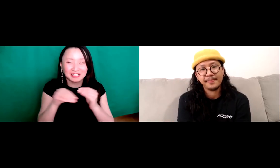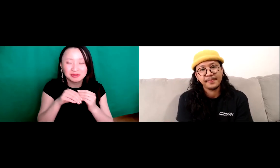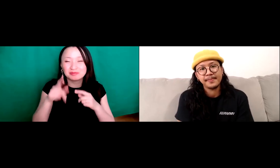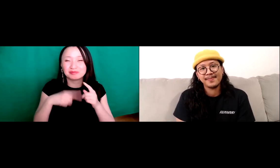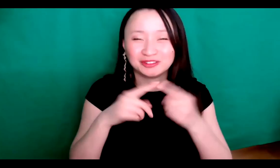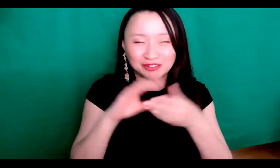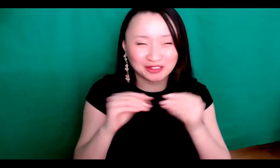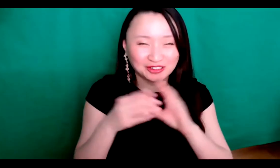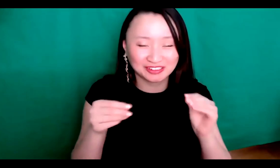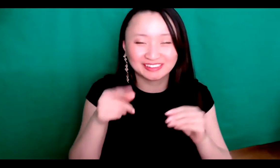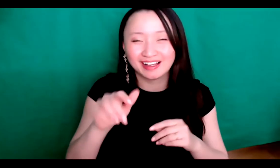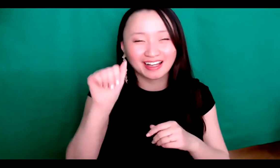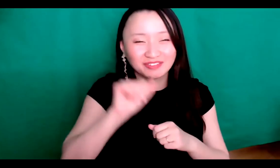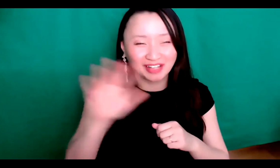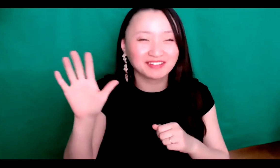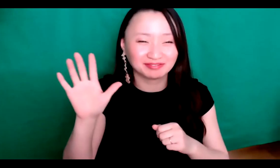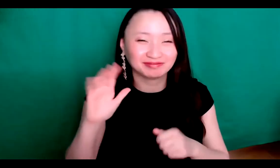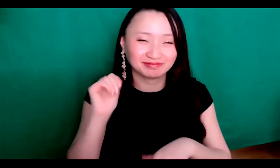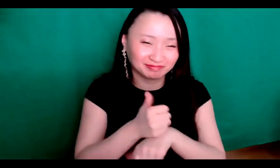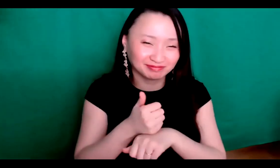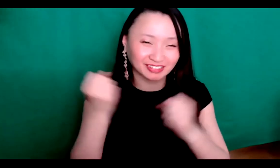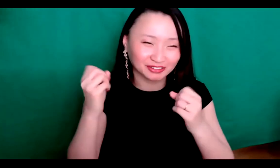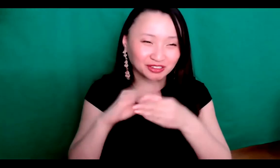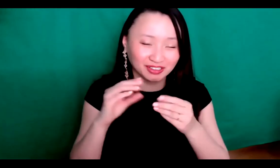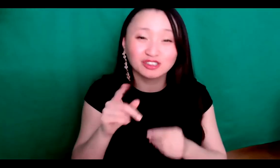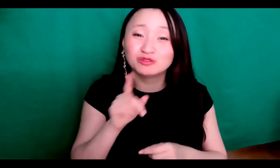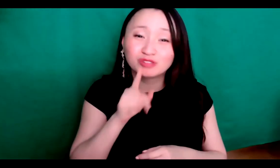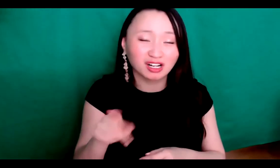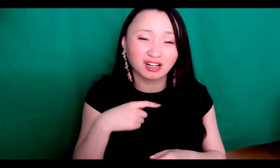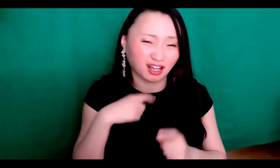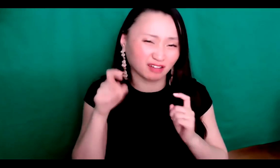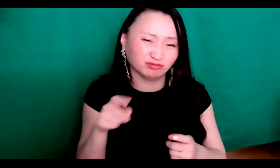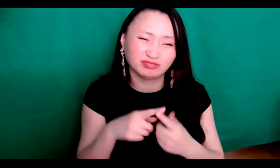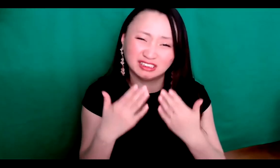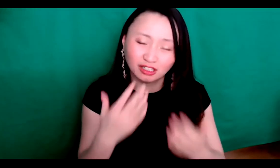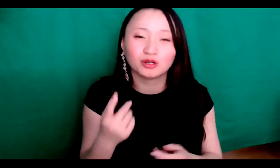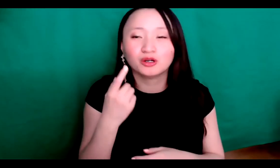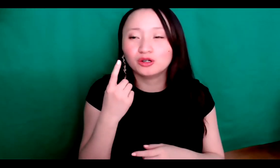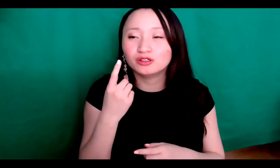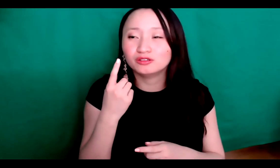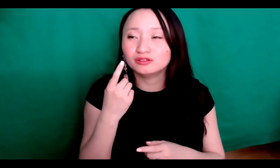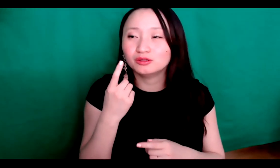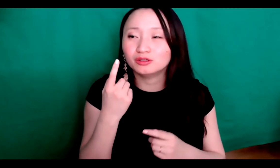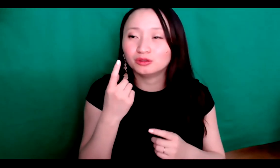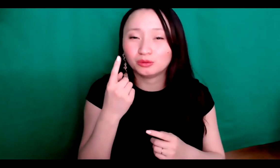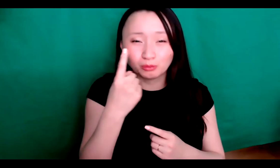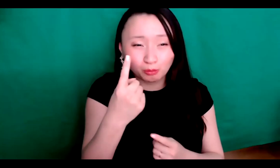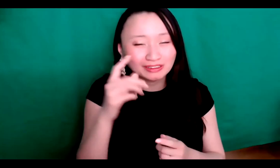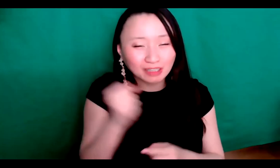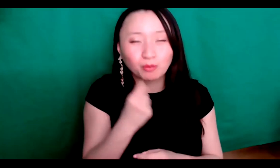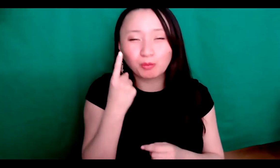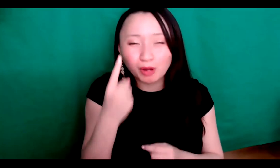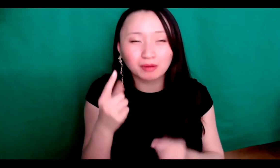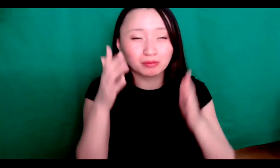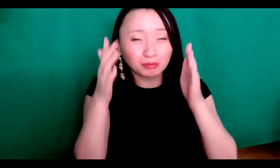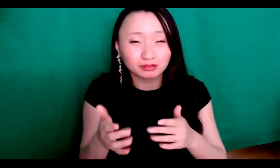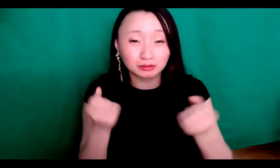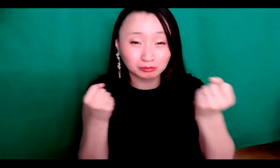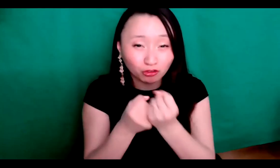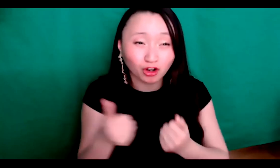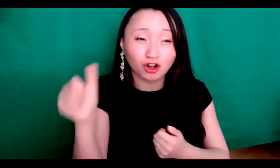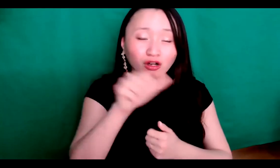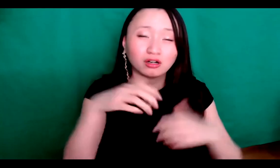Yes, I agree. really you know I have to think.